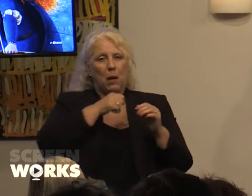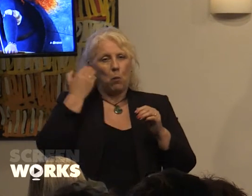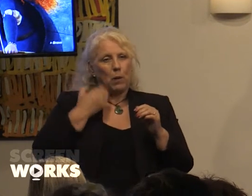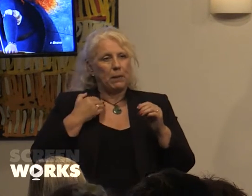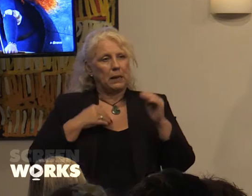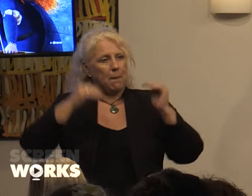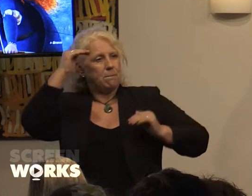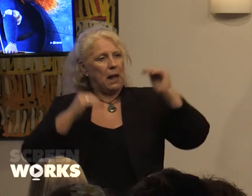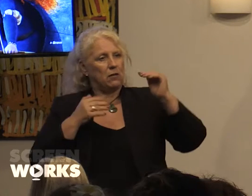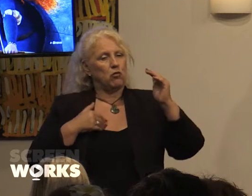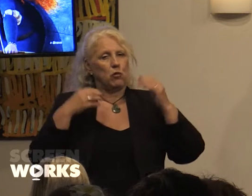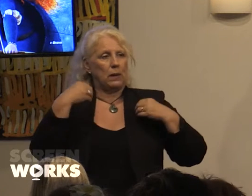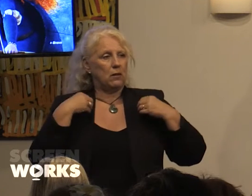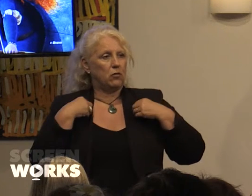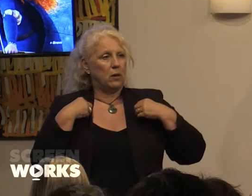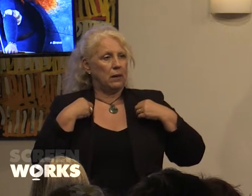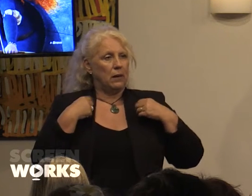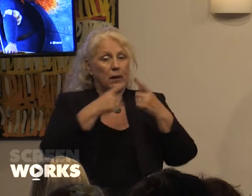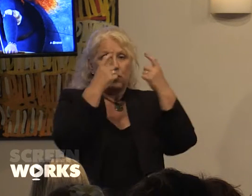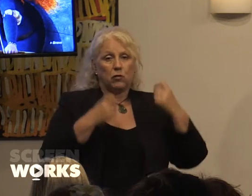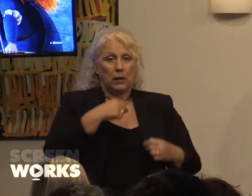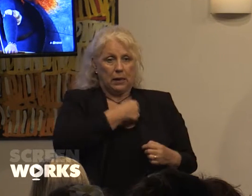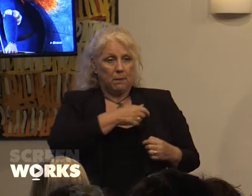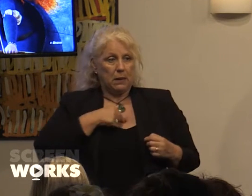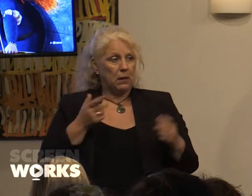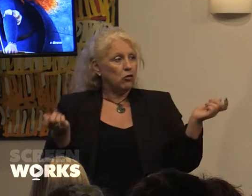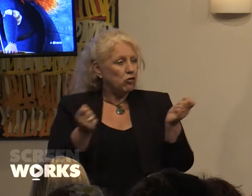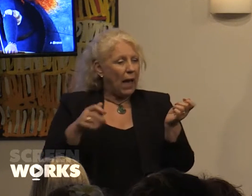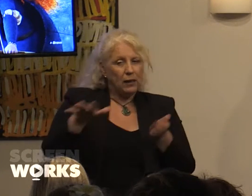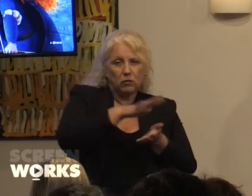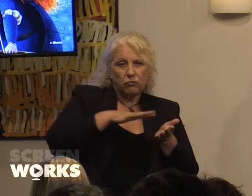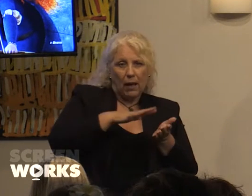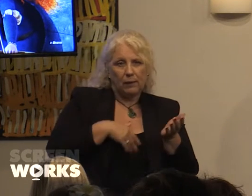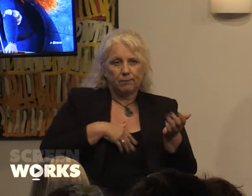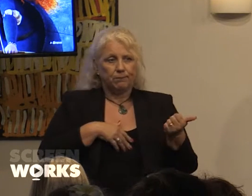The Screen Queensland's first year commitment to changing the playing field based on the input from the women in our